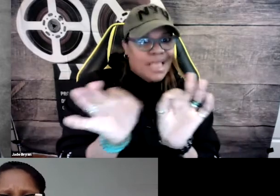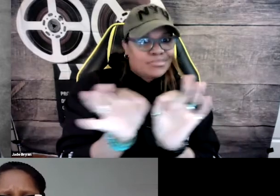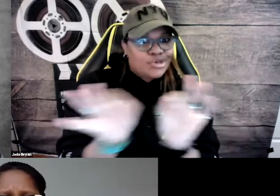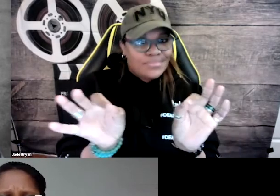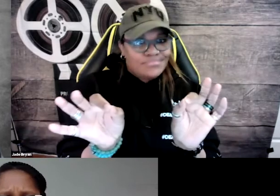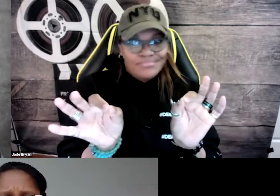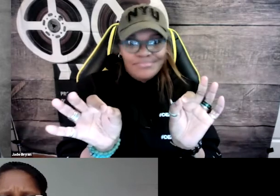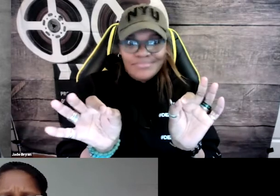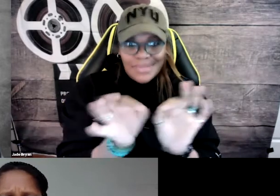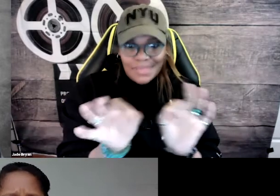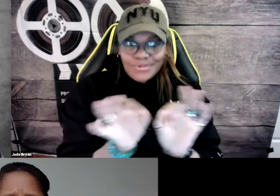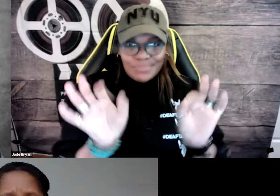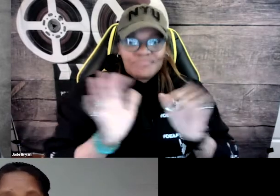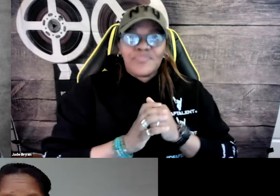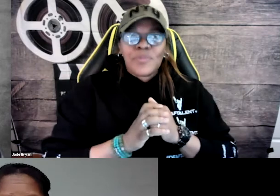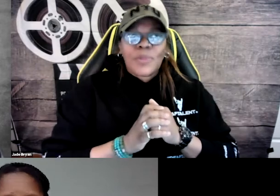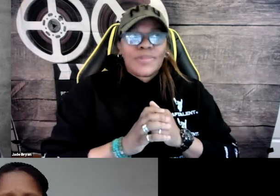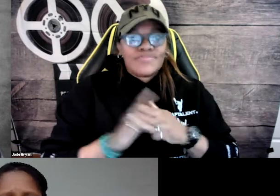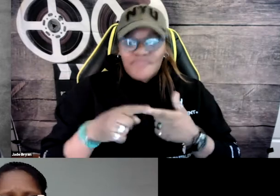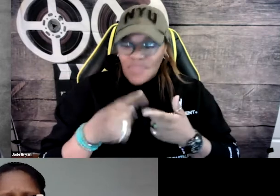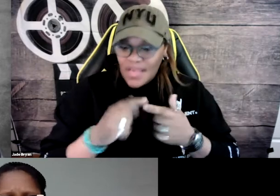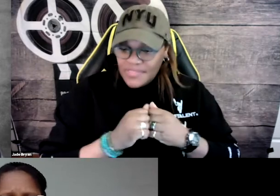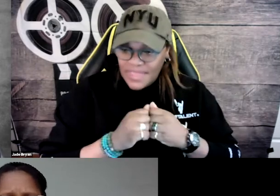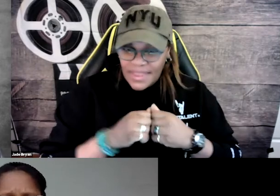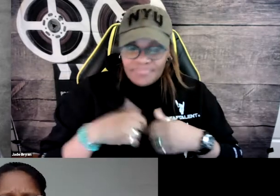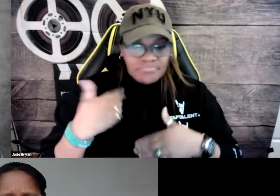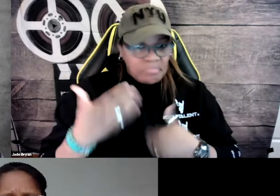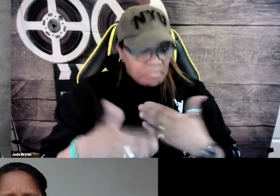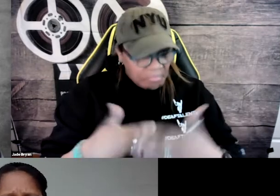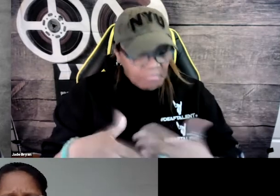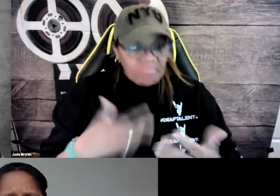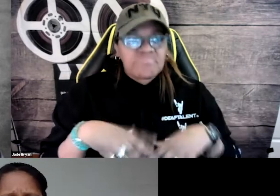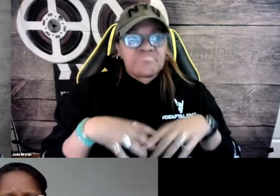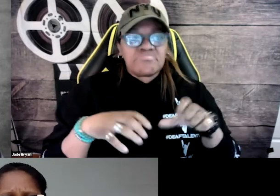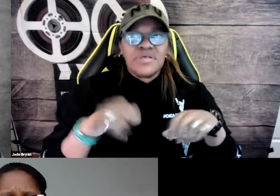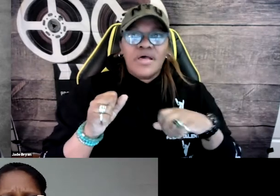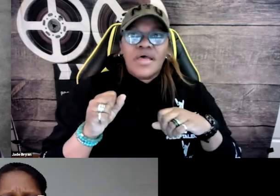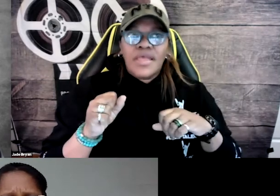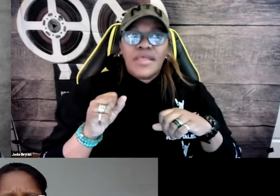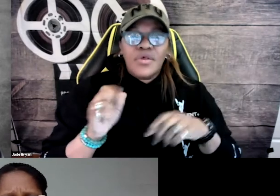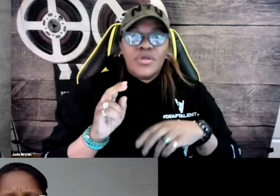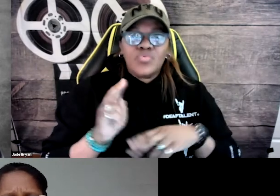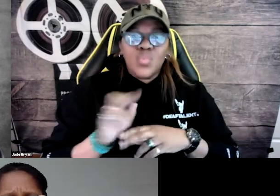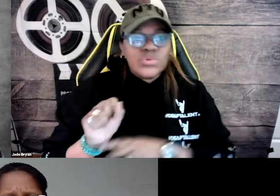So that was my first exposure to anything having captions. Then as I continued along,